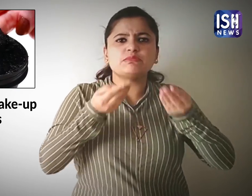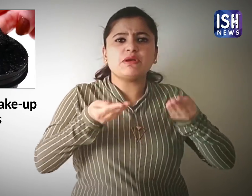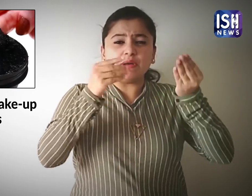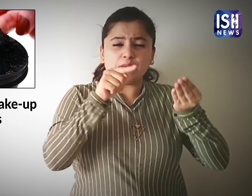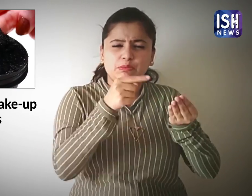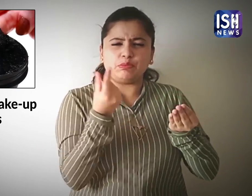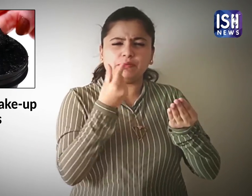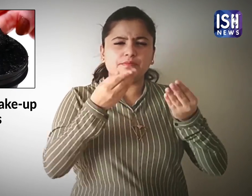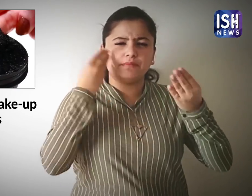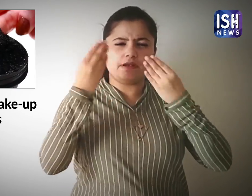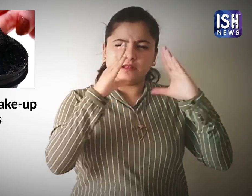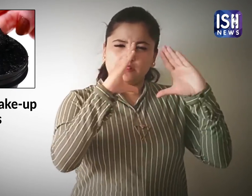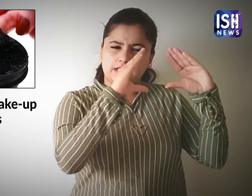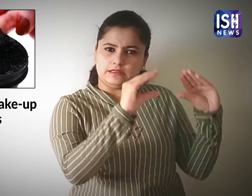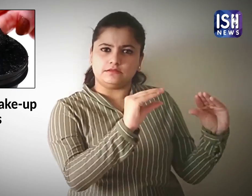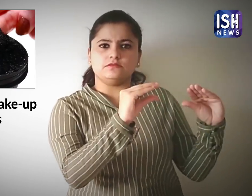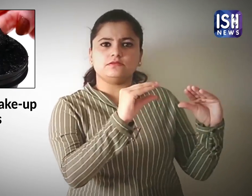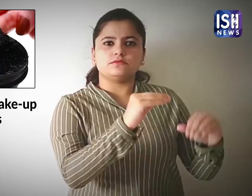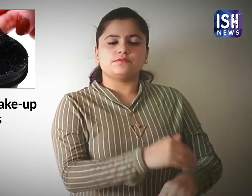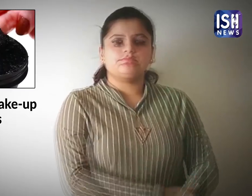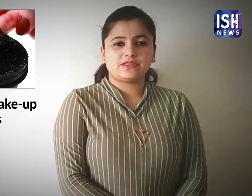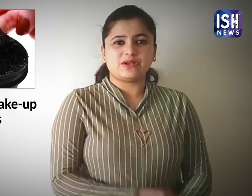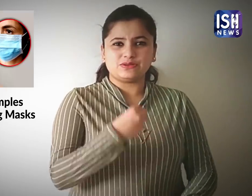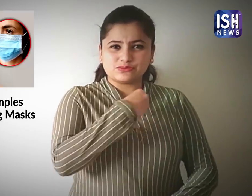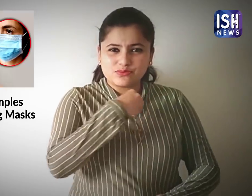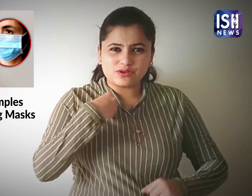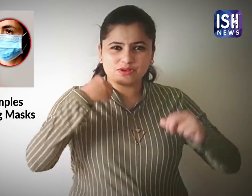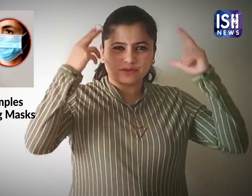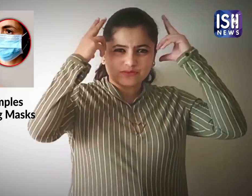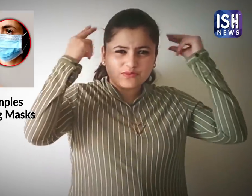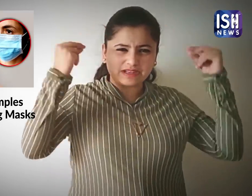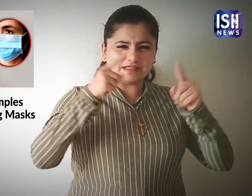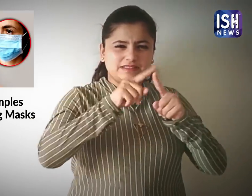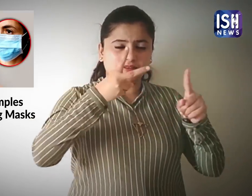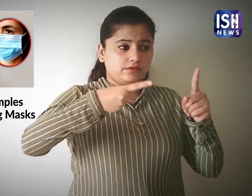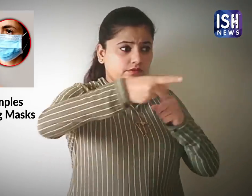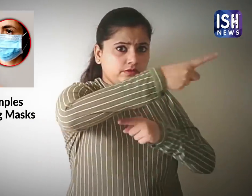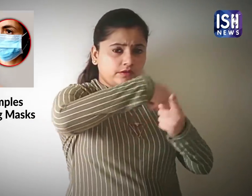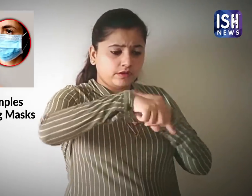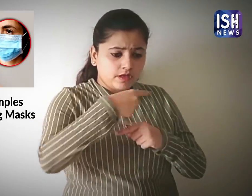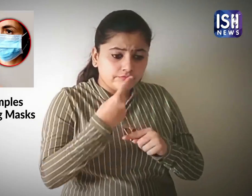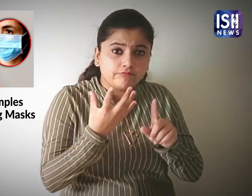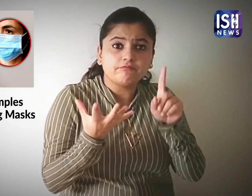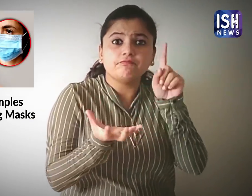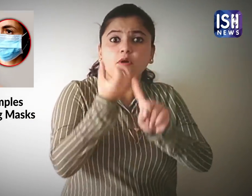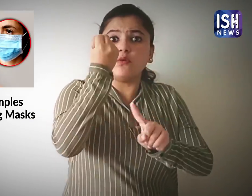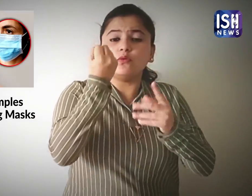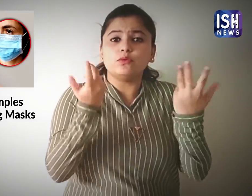So better not to use a lot of makeup. Doctors and nurses have found that,